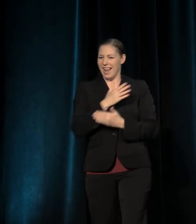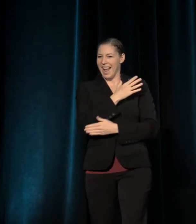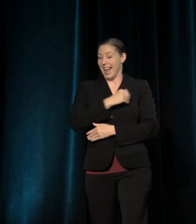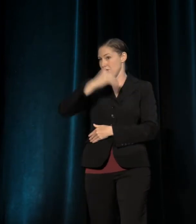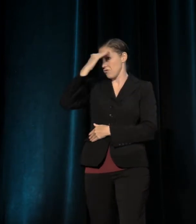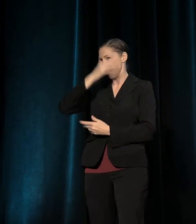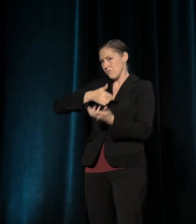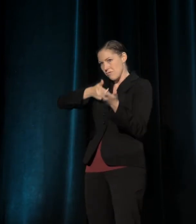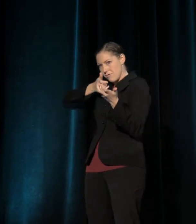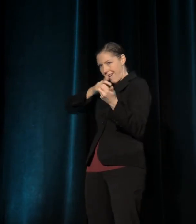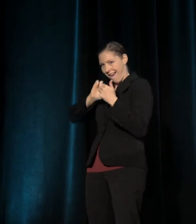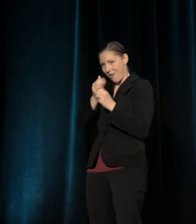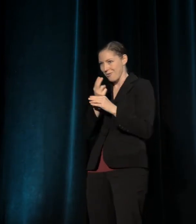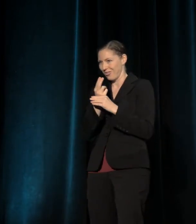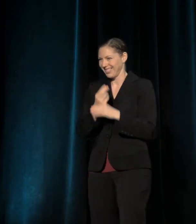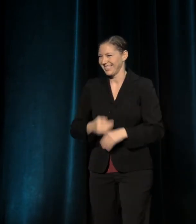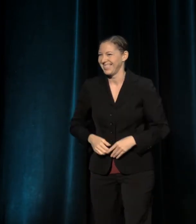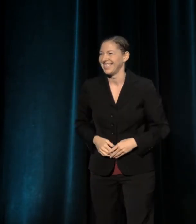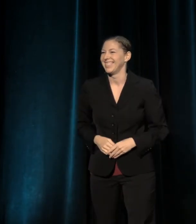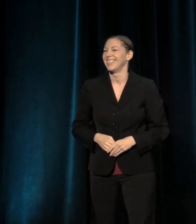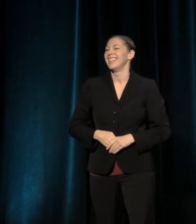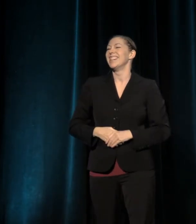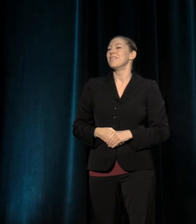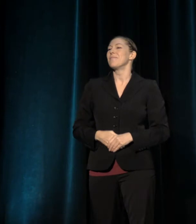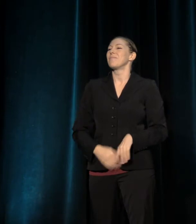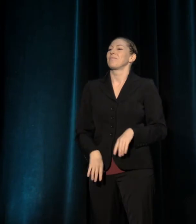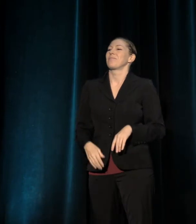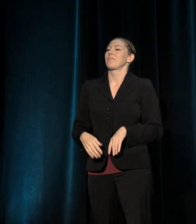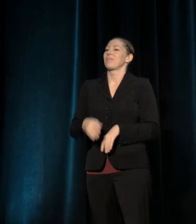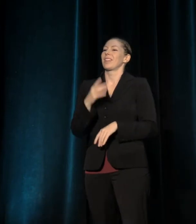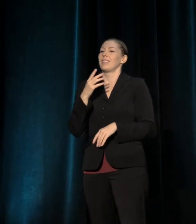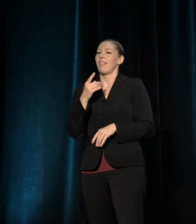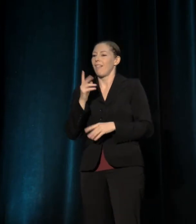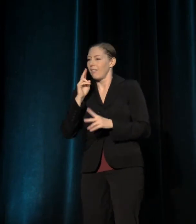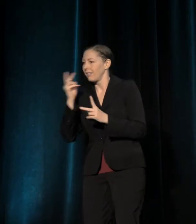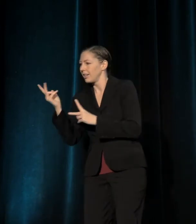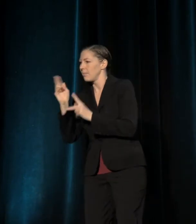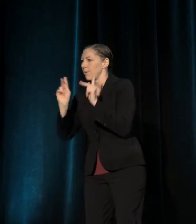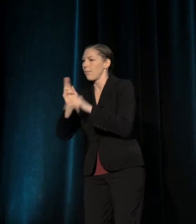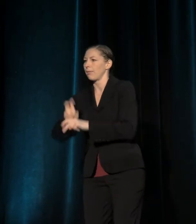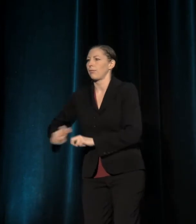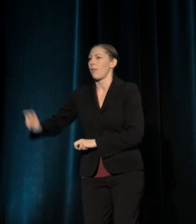skills that she has used to nurture and protect the fellow travelers that make up Berkeley Rep.